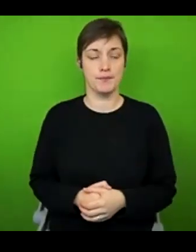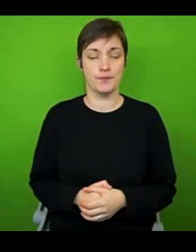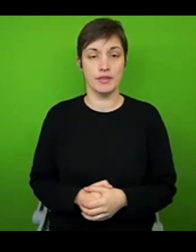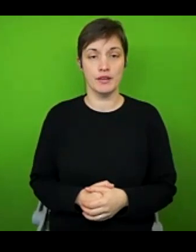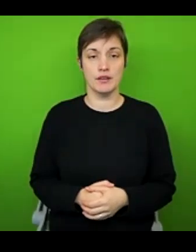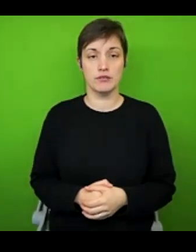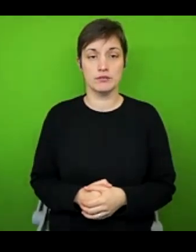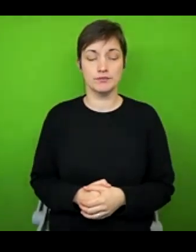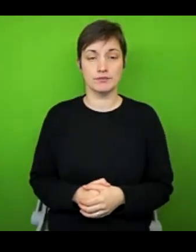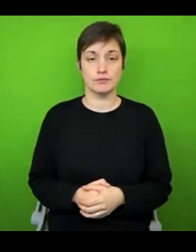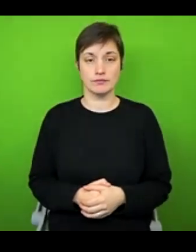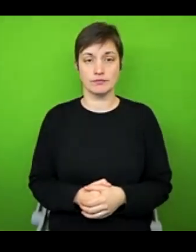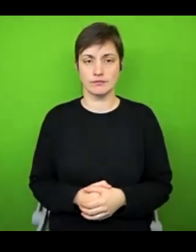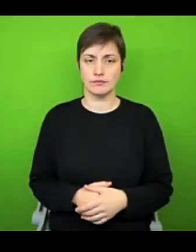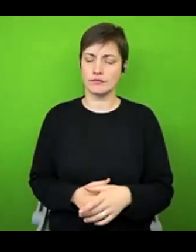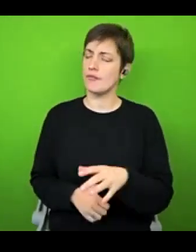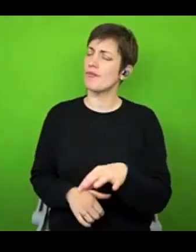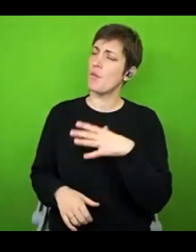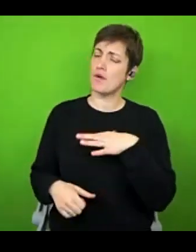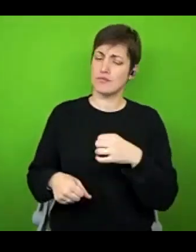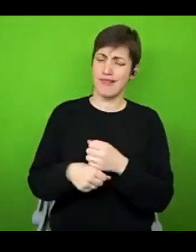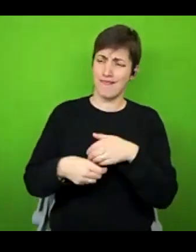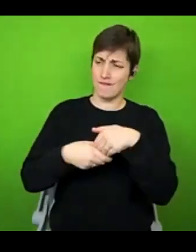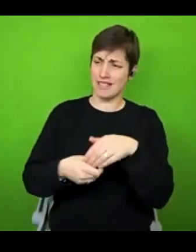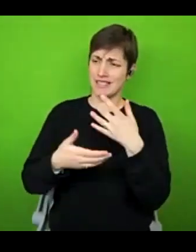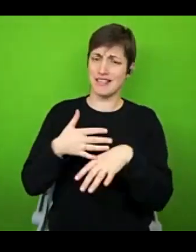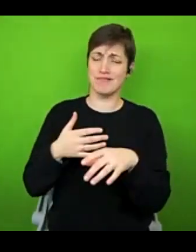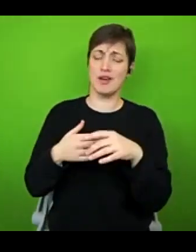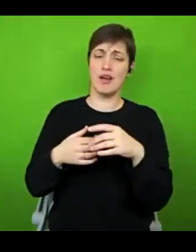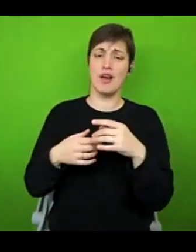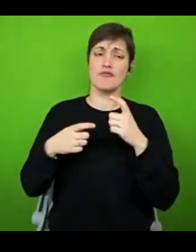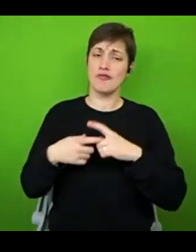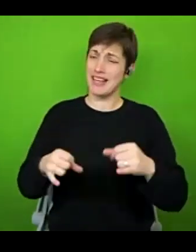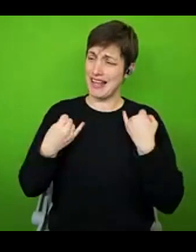I would really like to make some friends in the chronic illness community. Any advice on where or how best to do this?